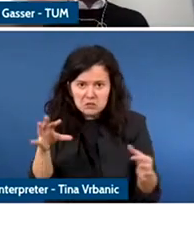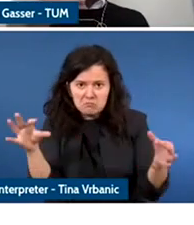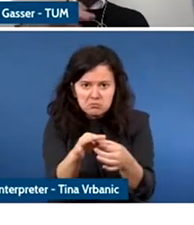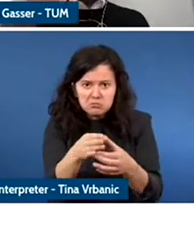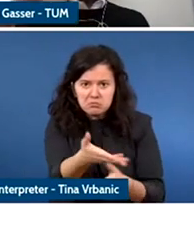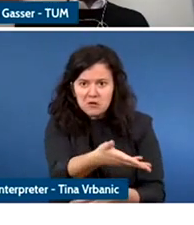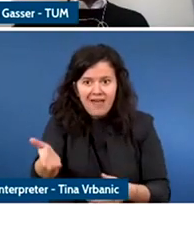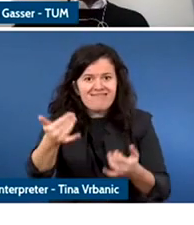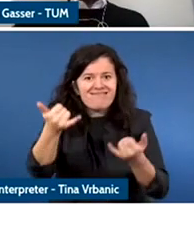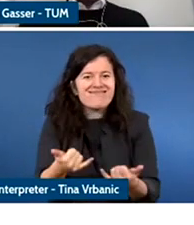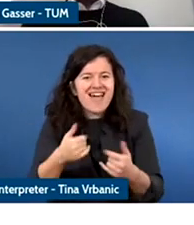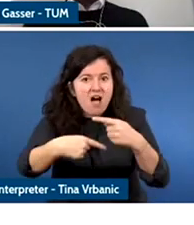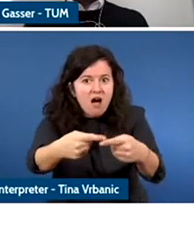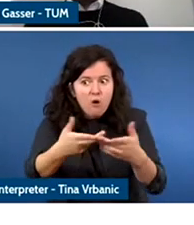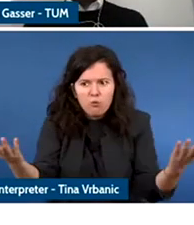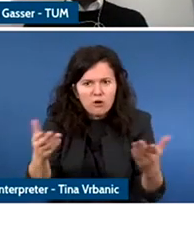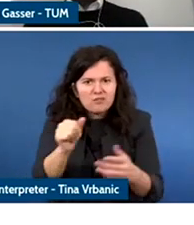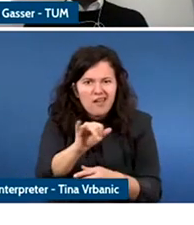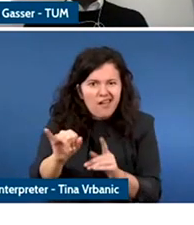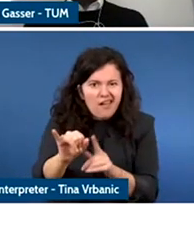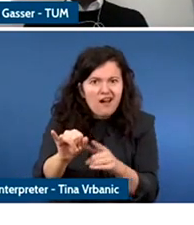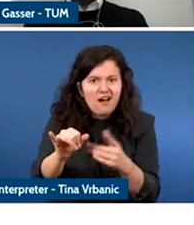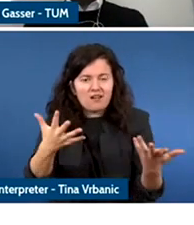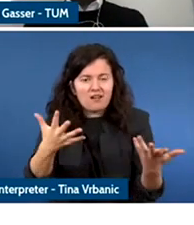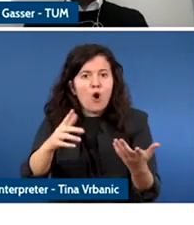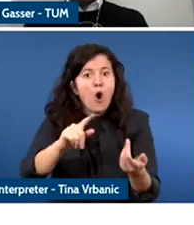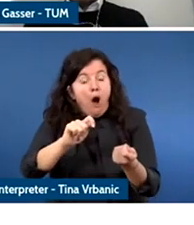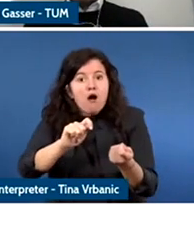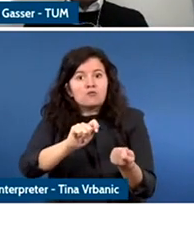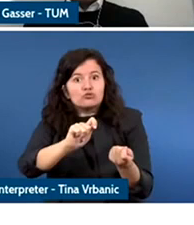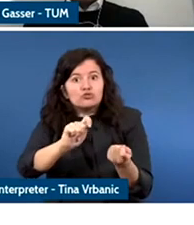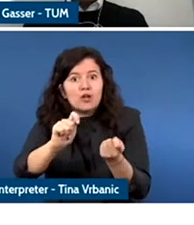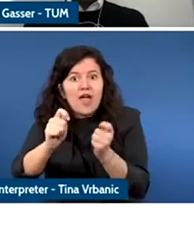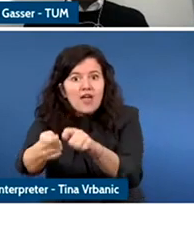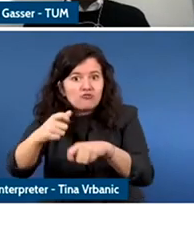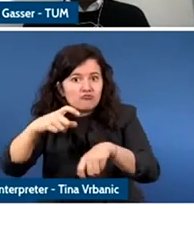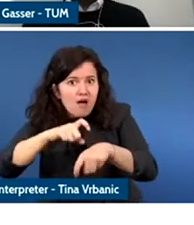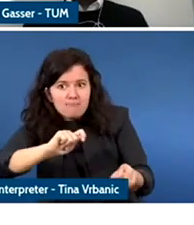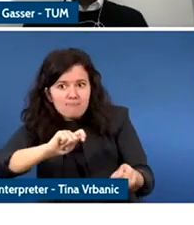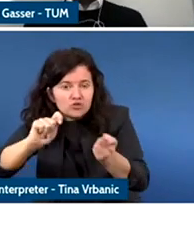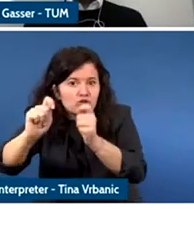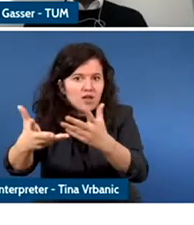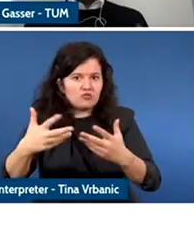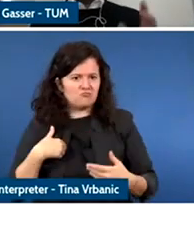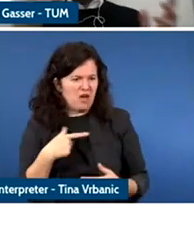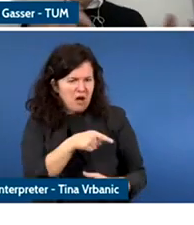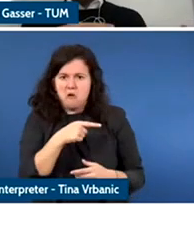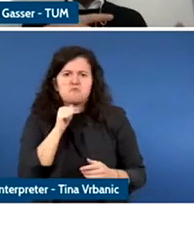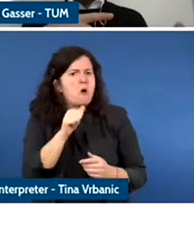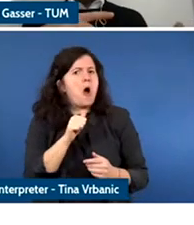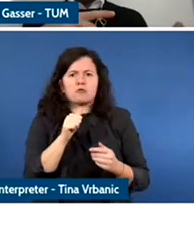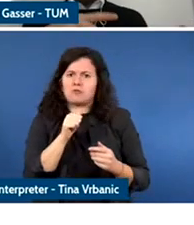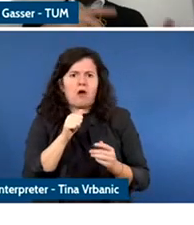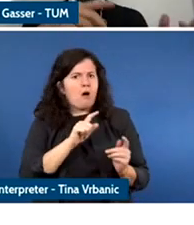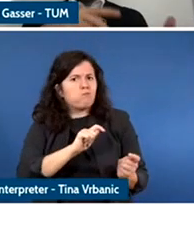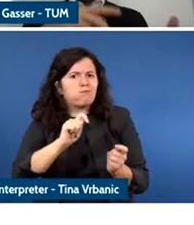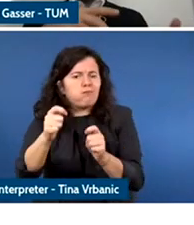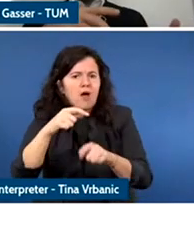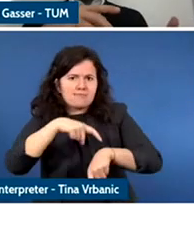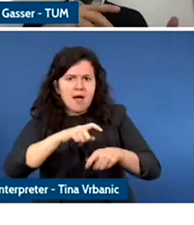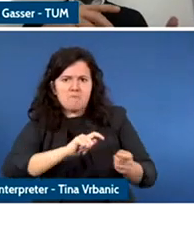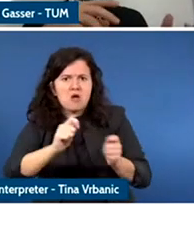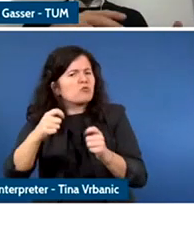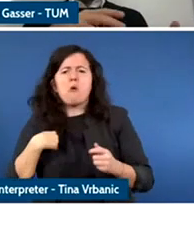to track overtime particular population and better understand how